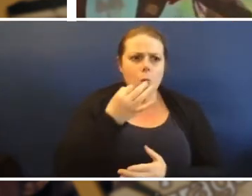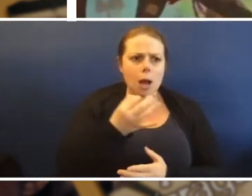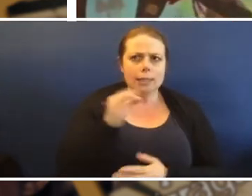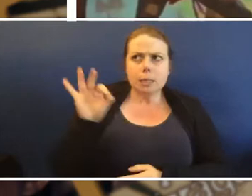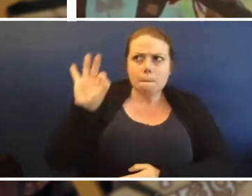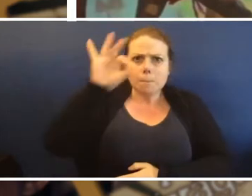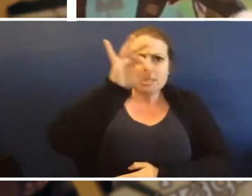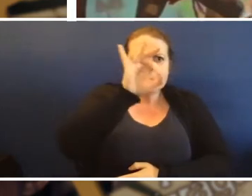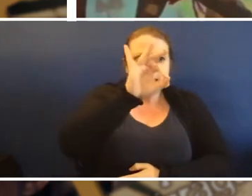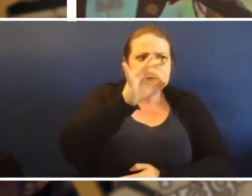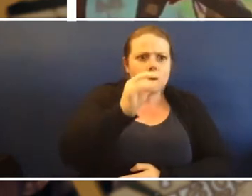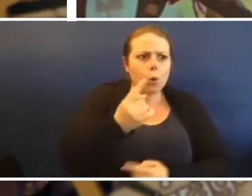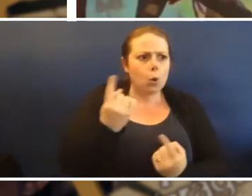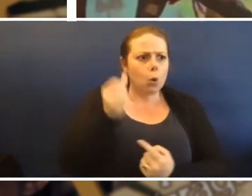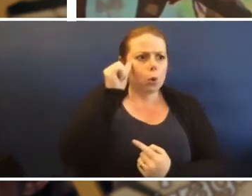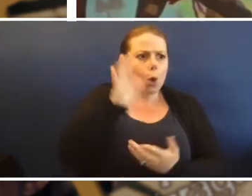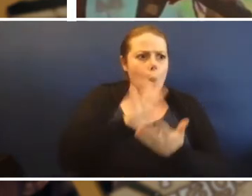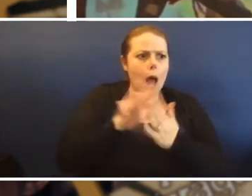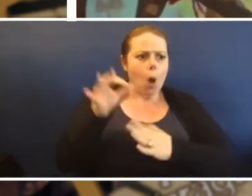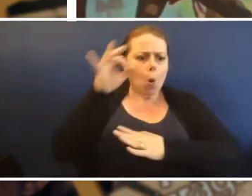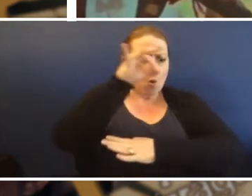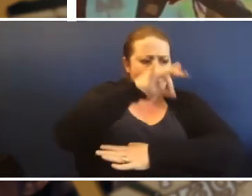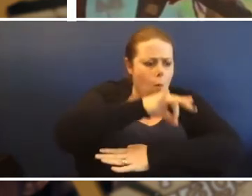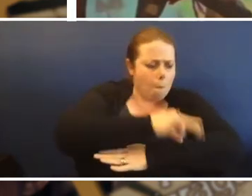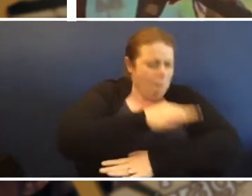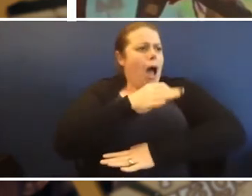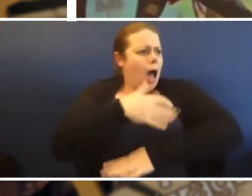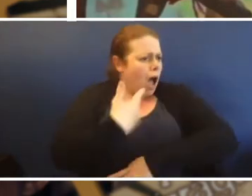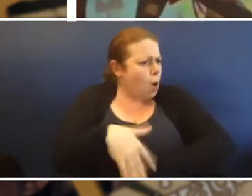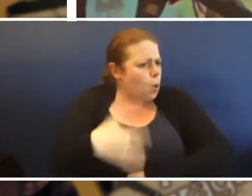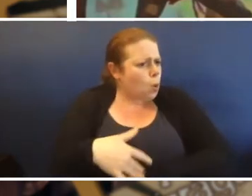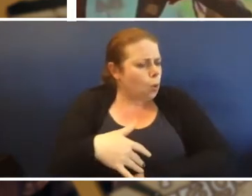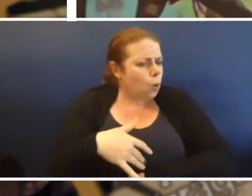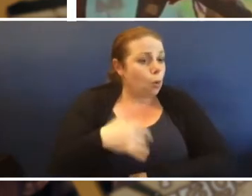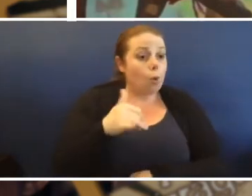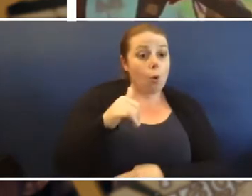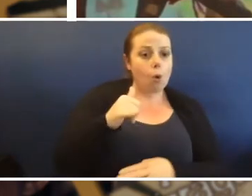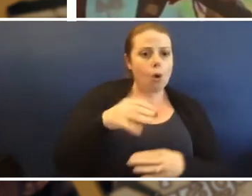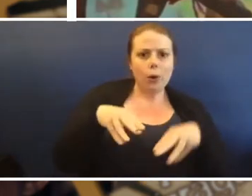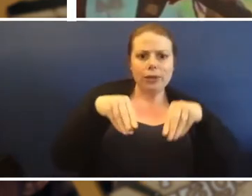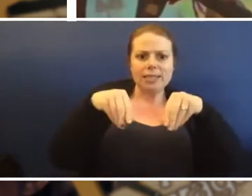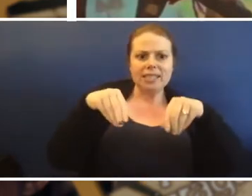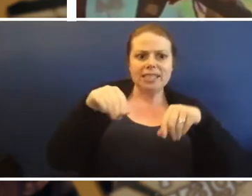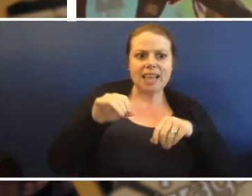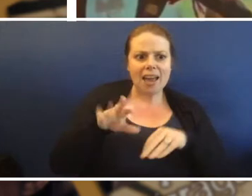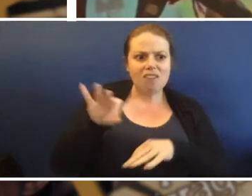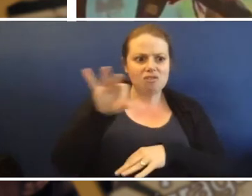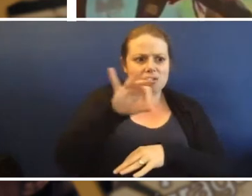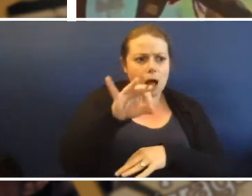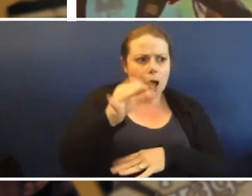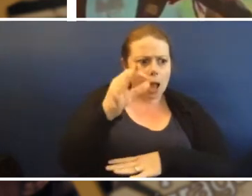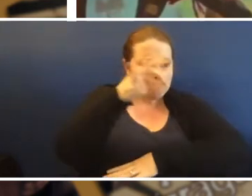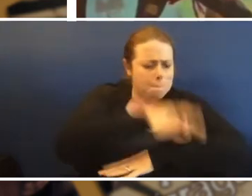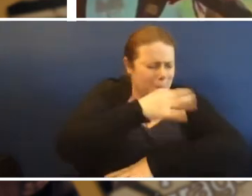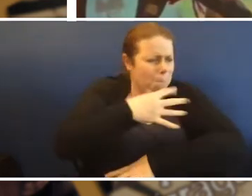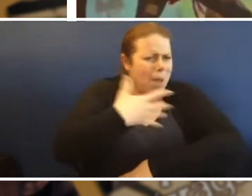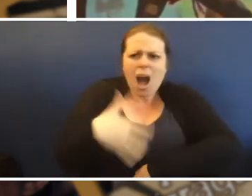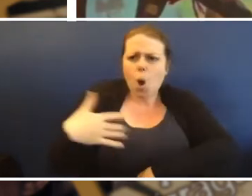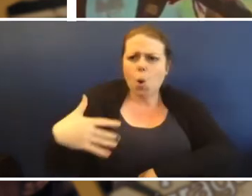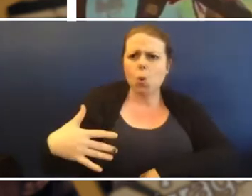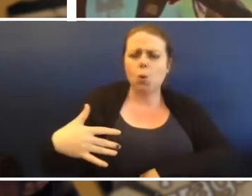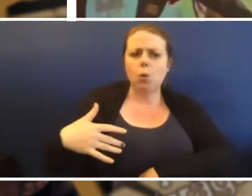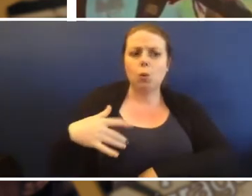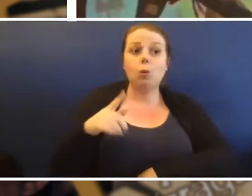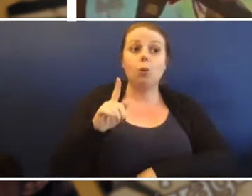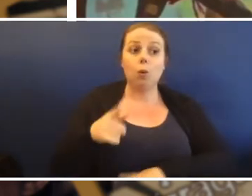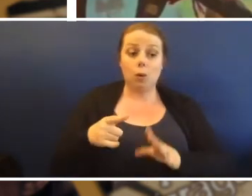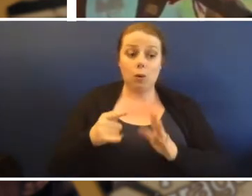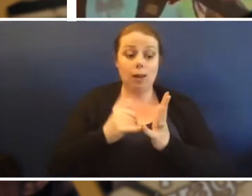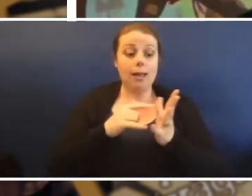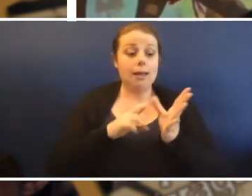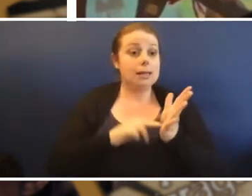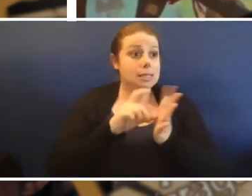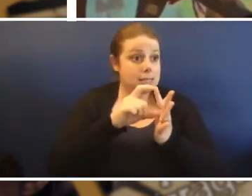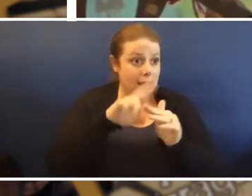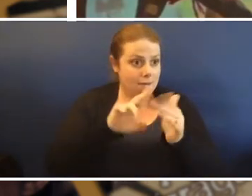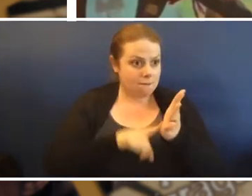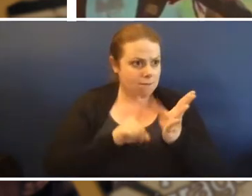Who's been bitten by a mosquito? Good. Who's been bitten by a sand fly? Right. Well, sand flies